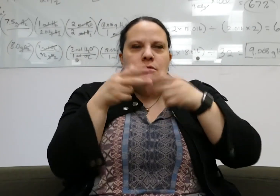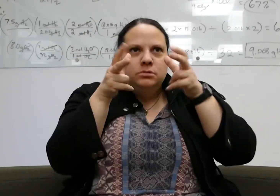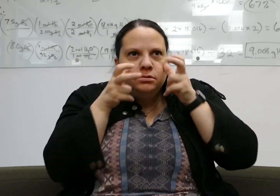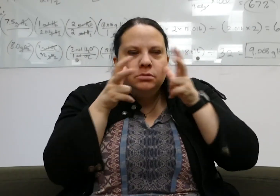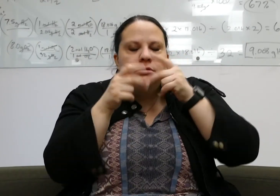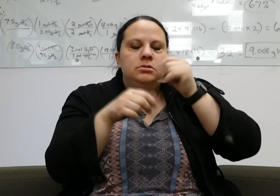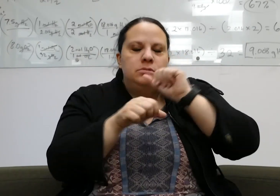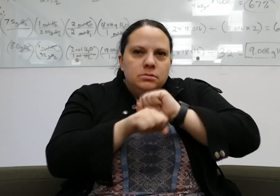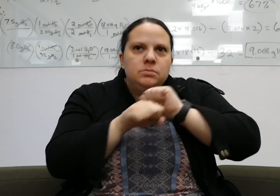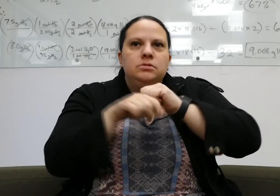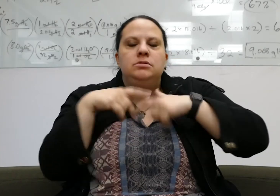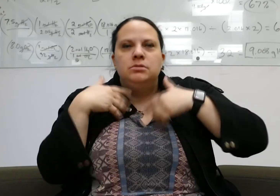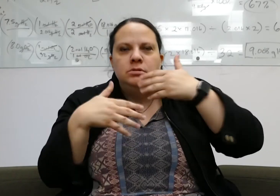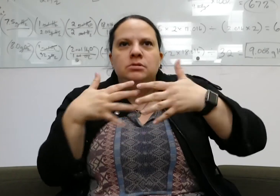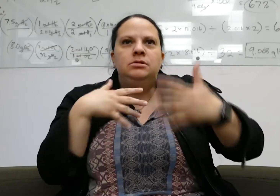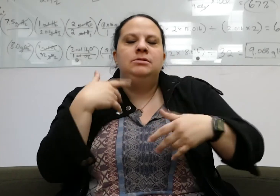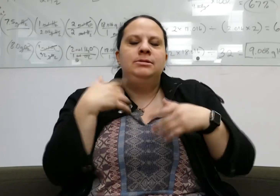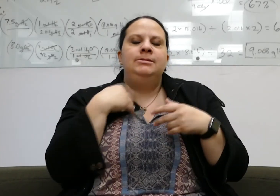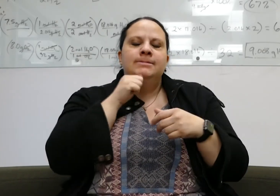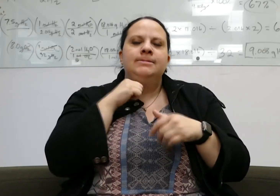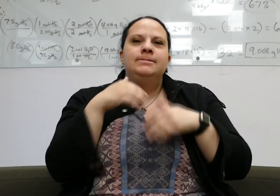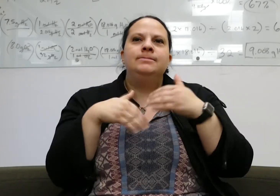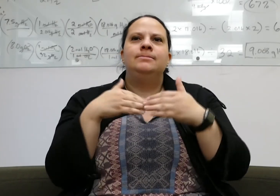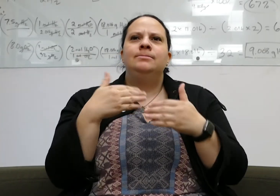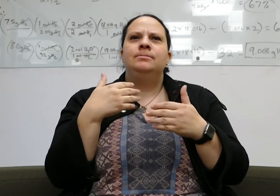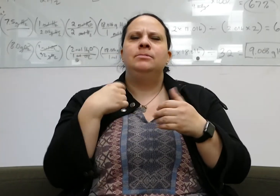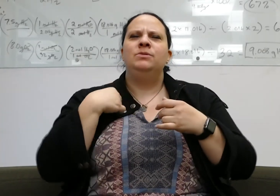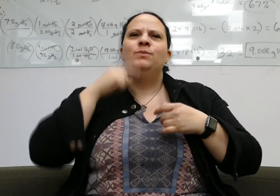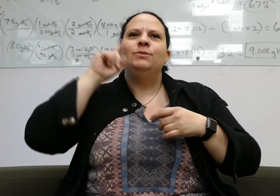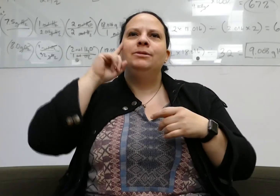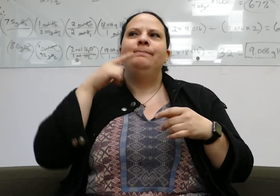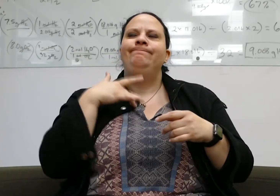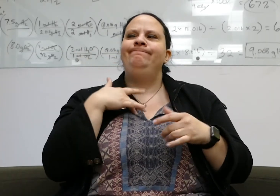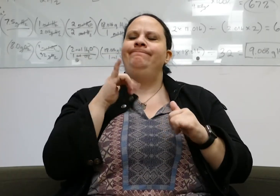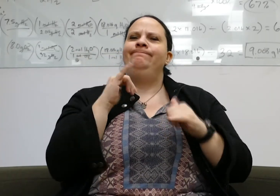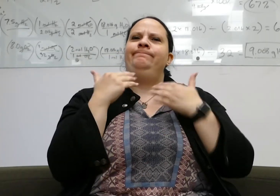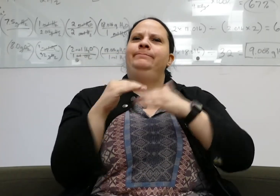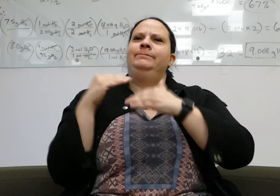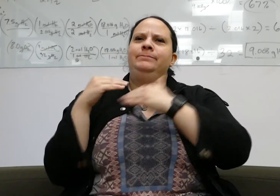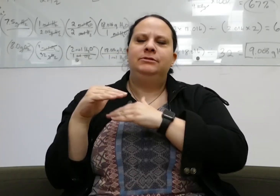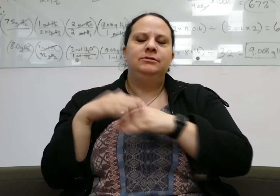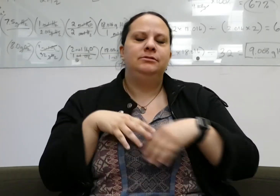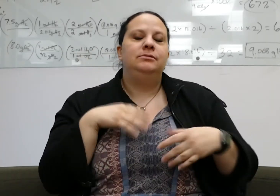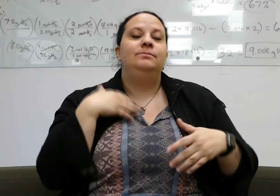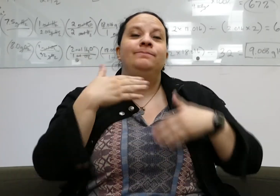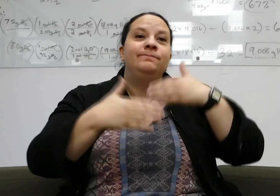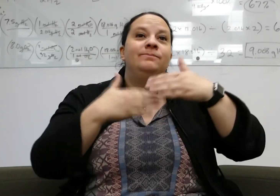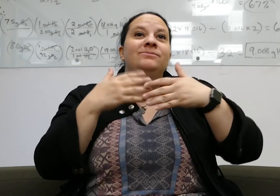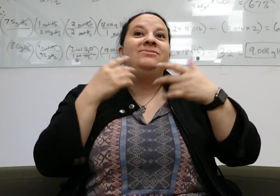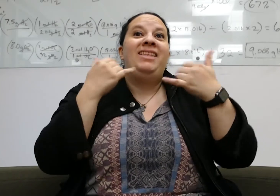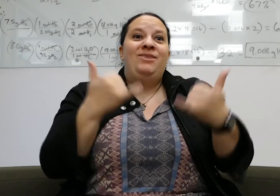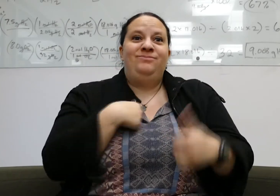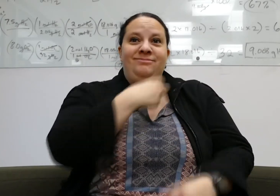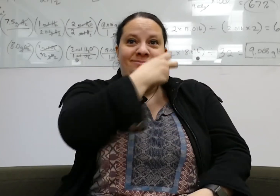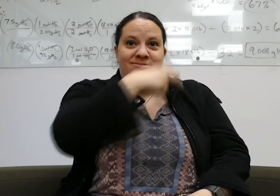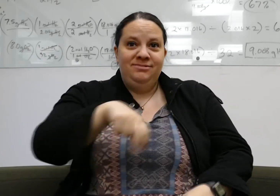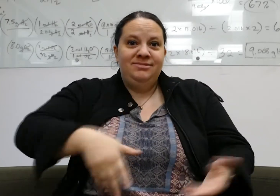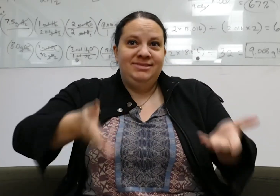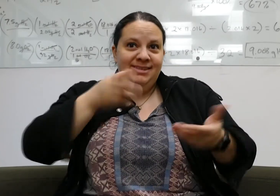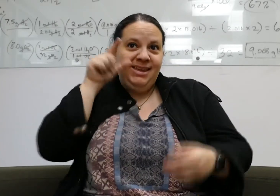to pass all my courses was a struggle. As a Deaf person, I felt limited at that college. I decided to transfer here, to Gallaudet University.